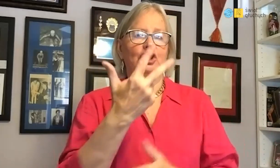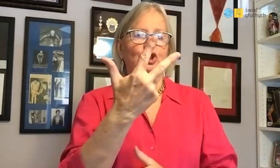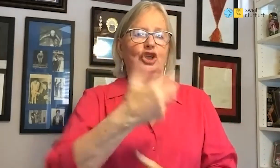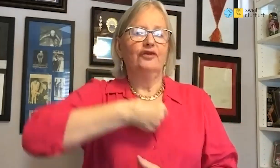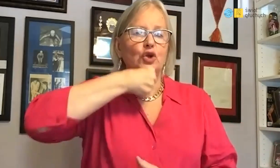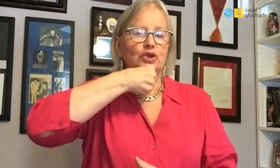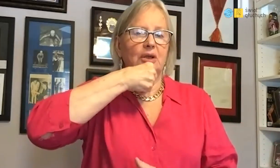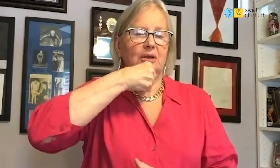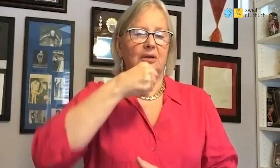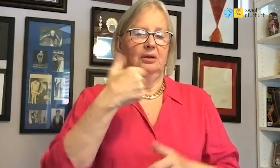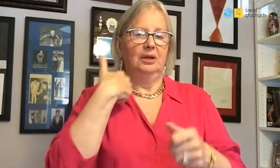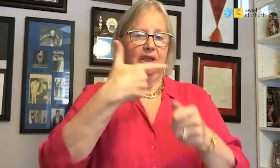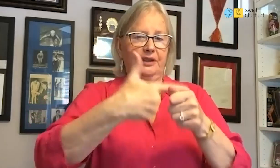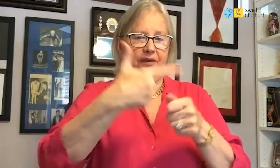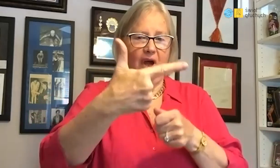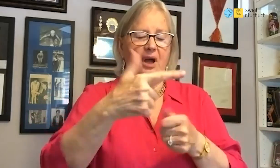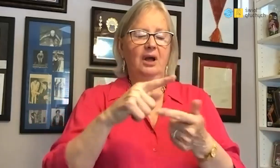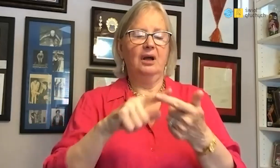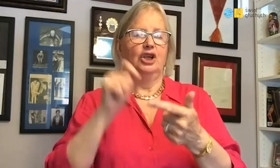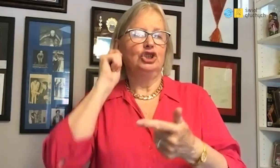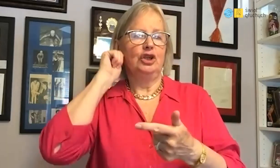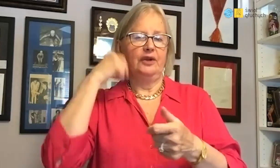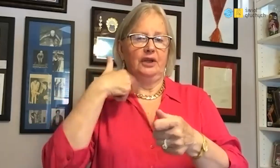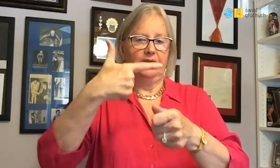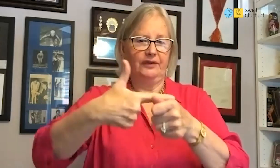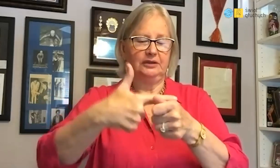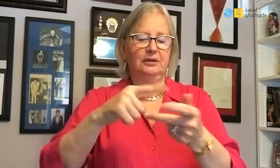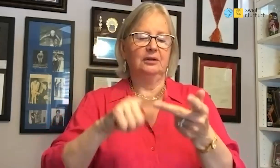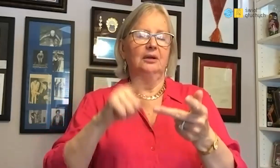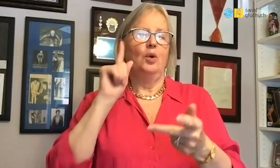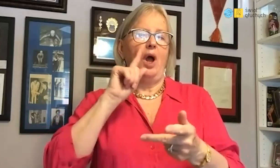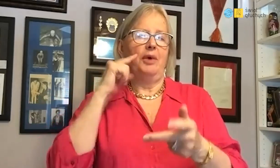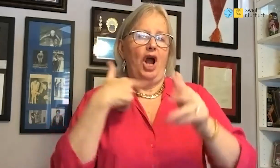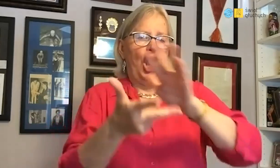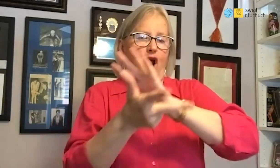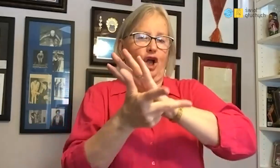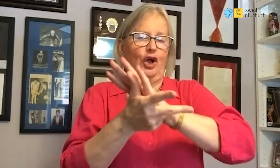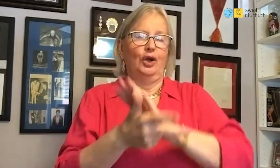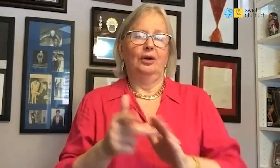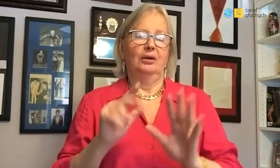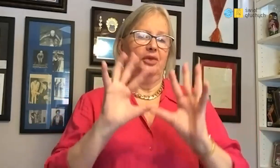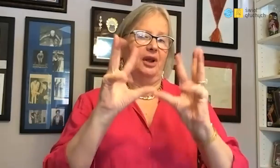I also have 3 grandchildren - the oldest is 22 years old, the second 20 years and the youngest grandson is 18 years old.